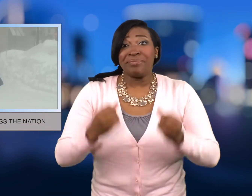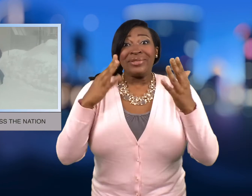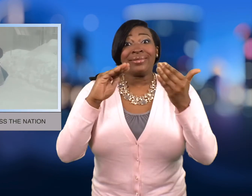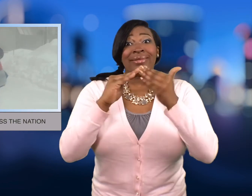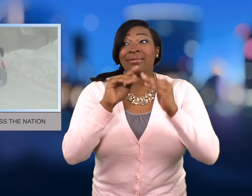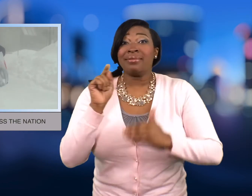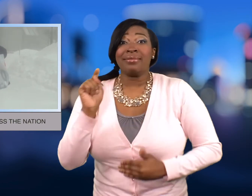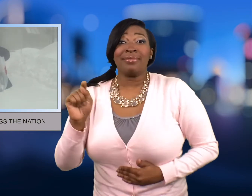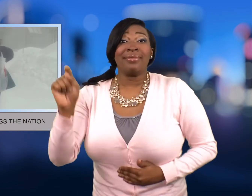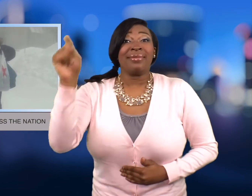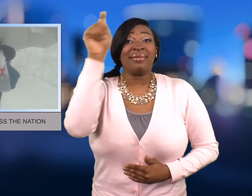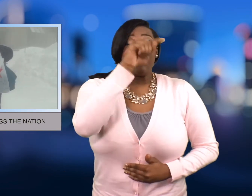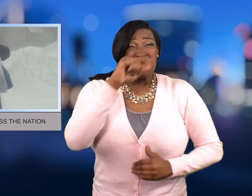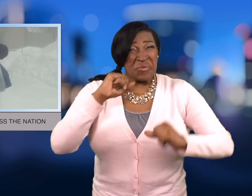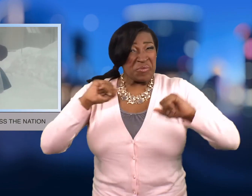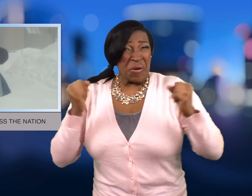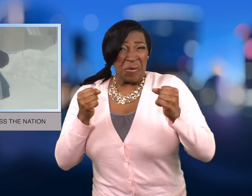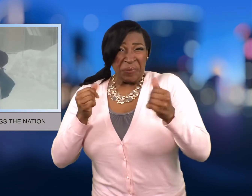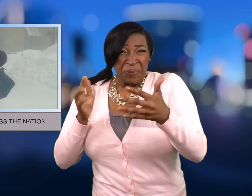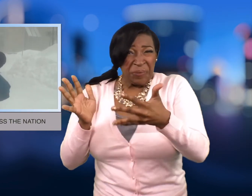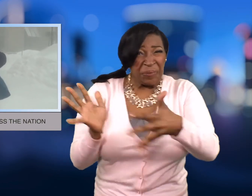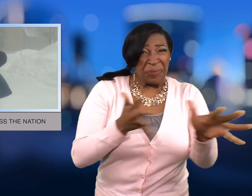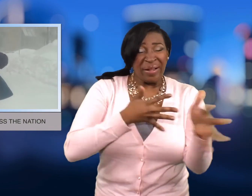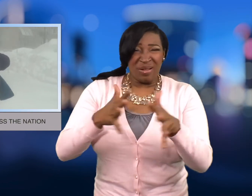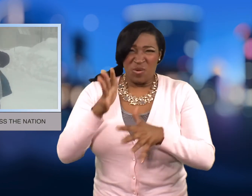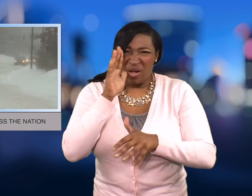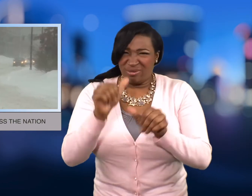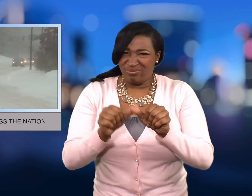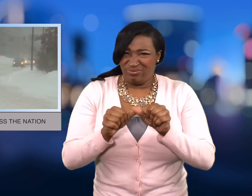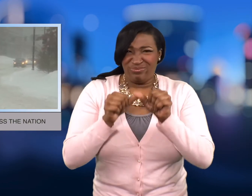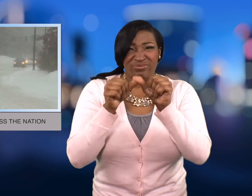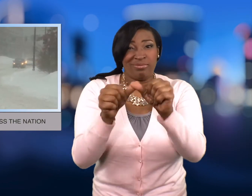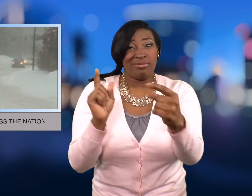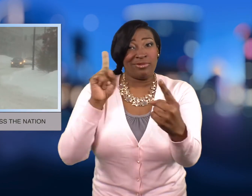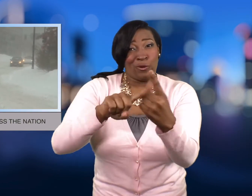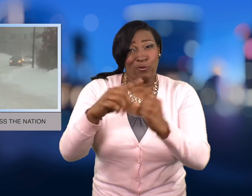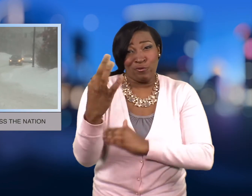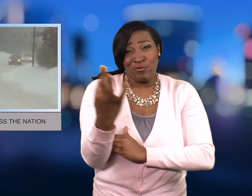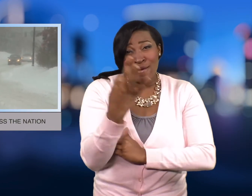And the windchill will continue to be a factor through Friday, with a number of cities